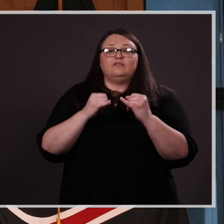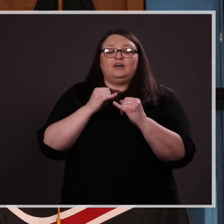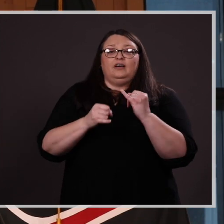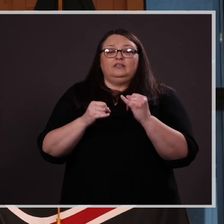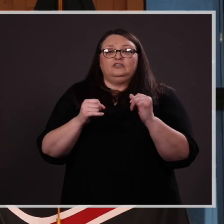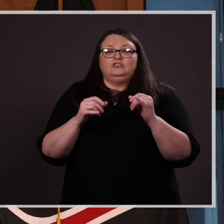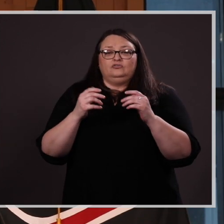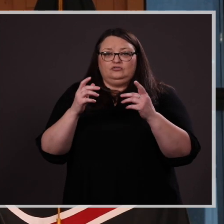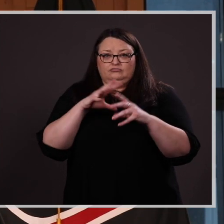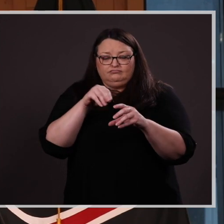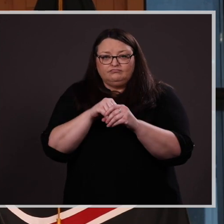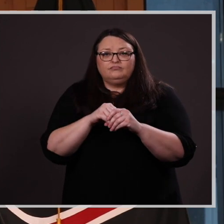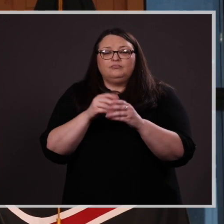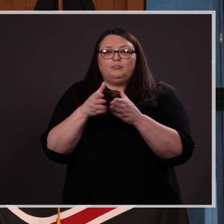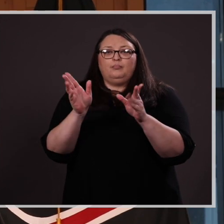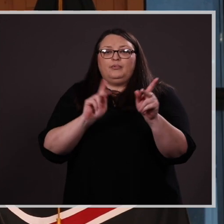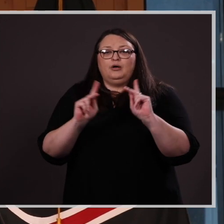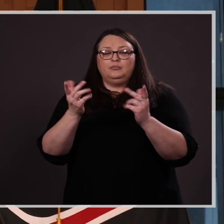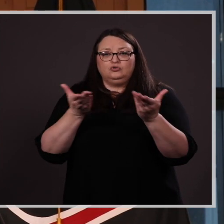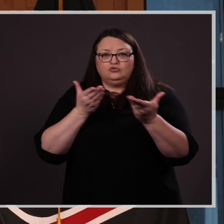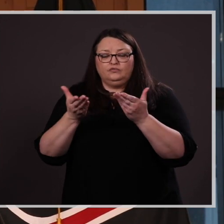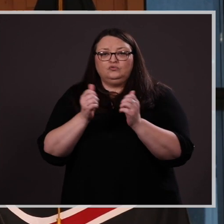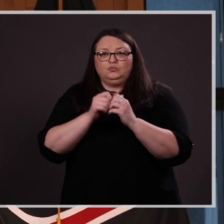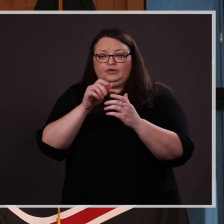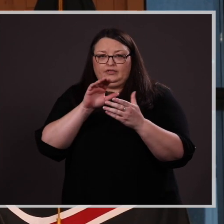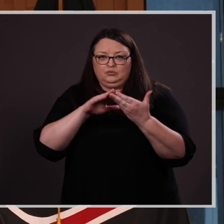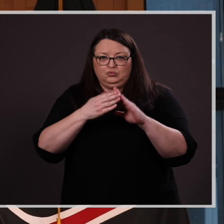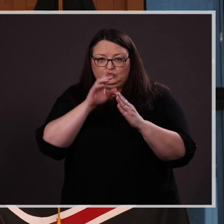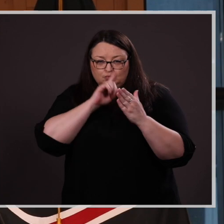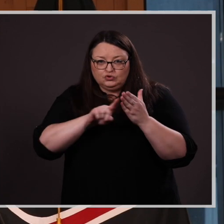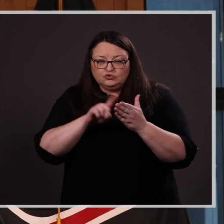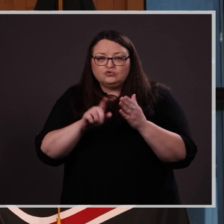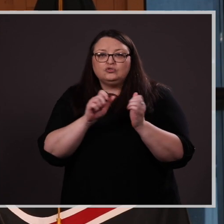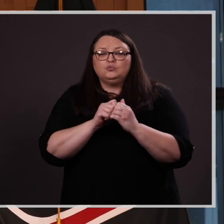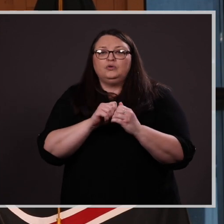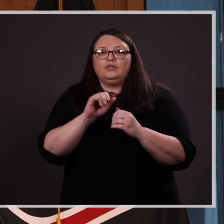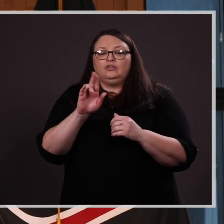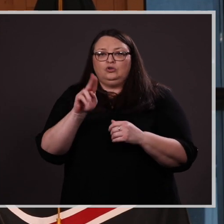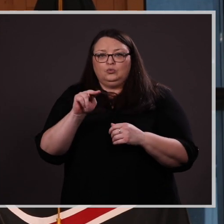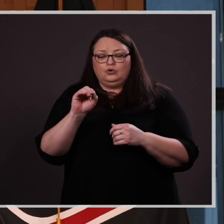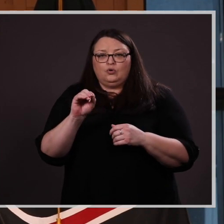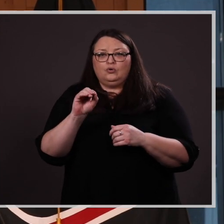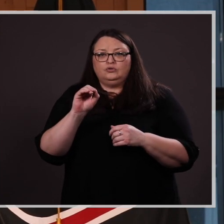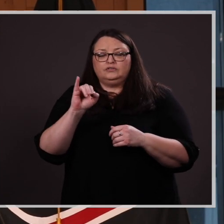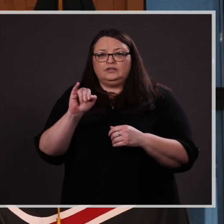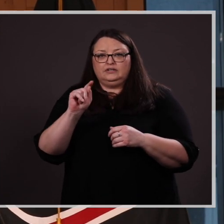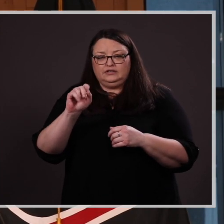service in the critical area of security research in UNO’s IC Scholars Program, representing